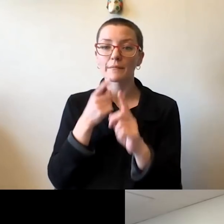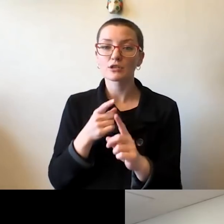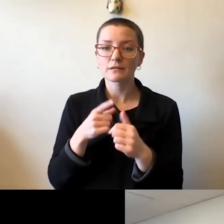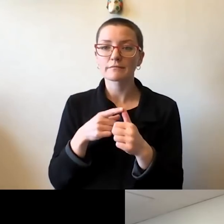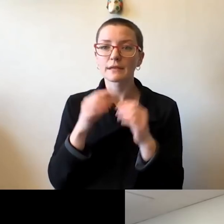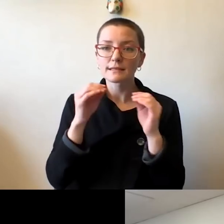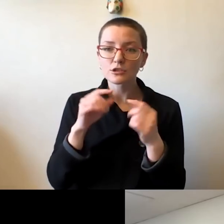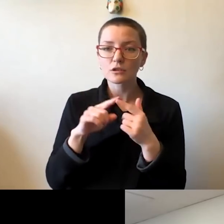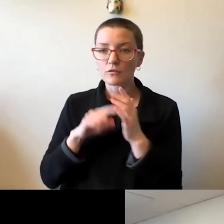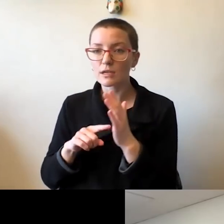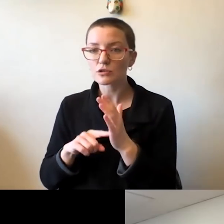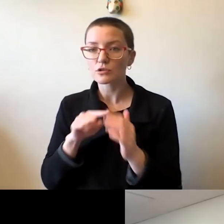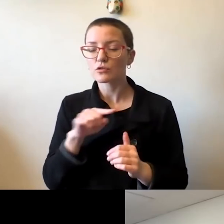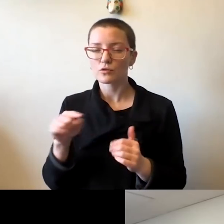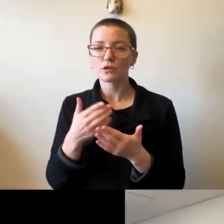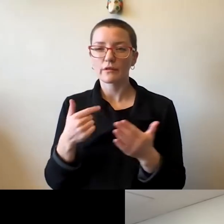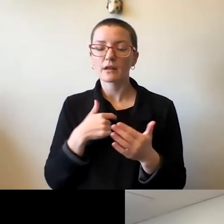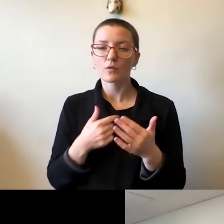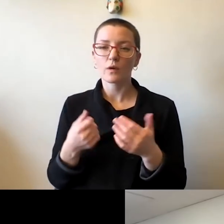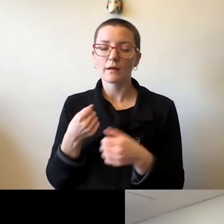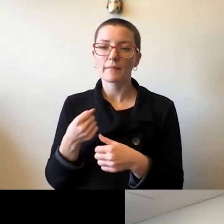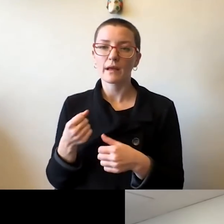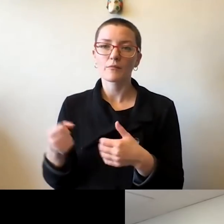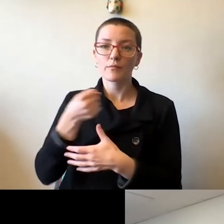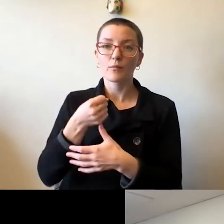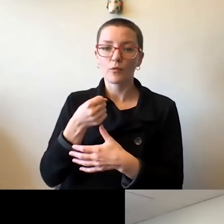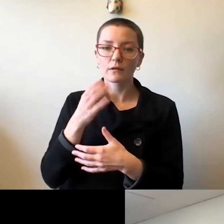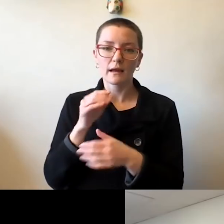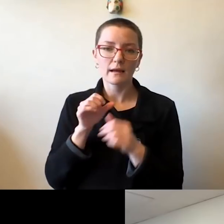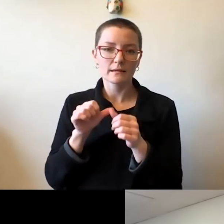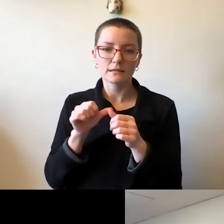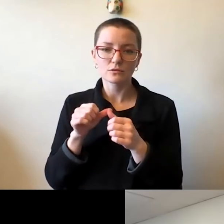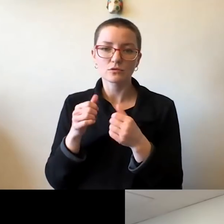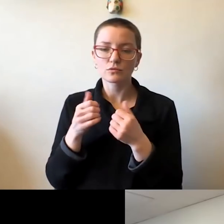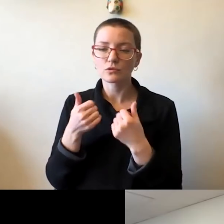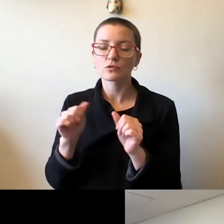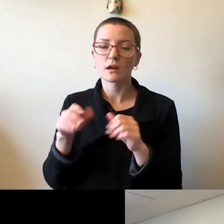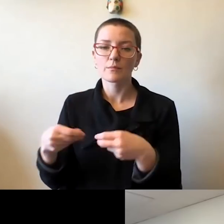are things that we prioritize and do our best to continue doing during this next couple of years.